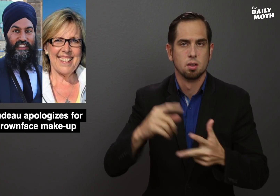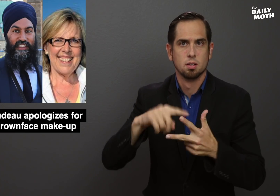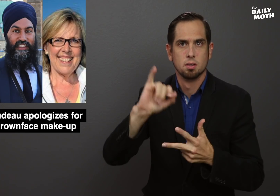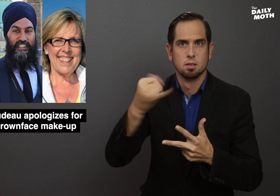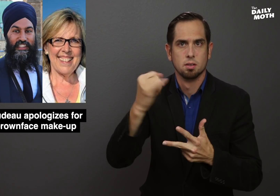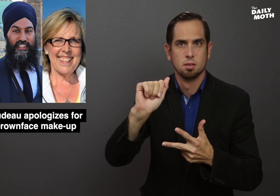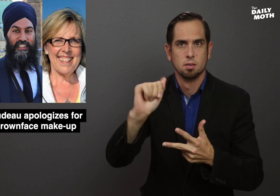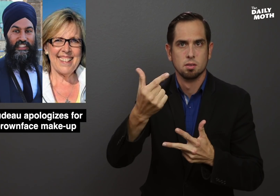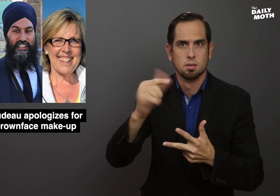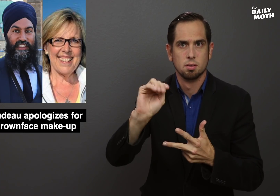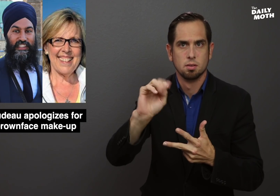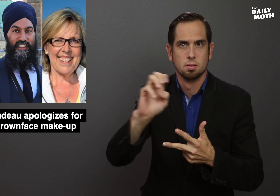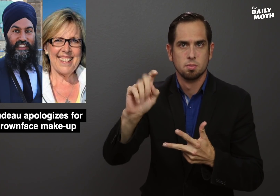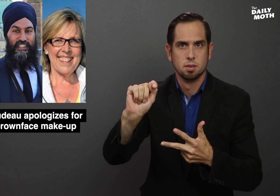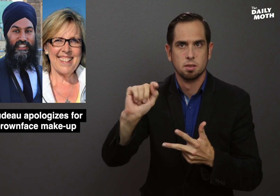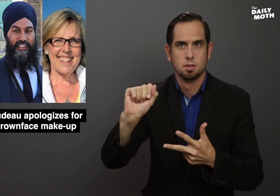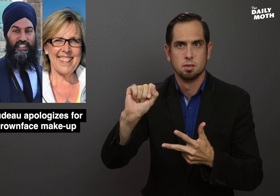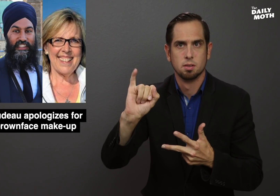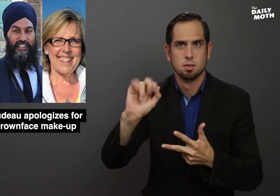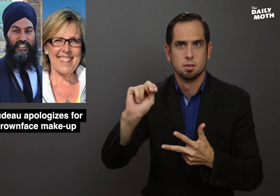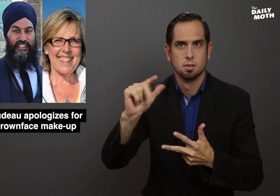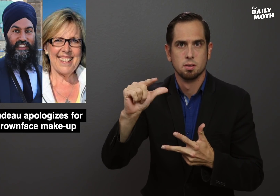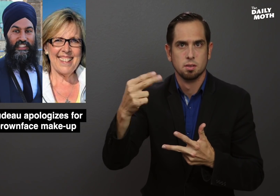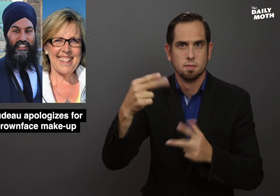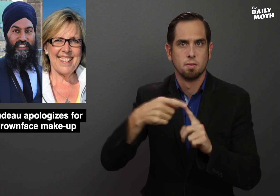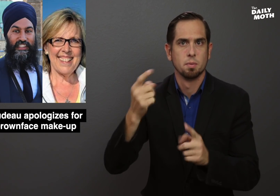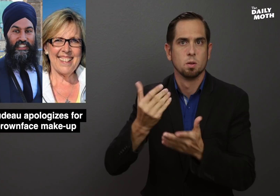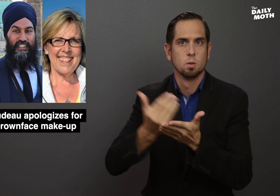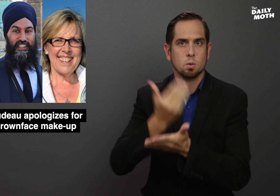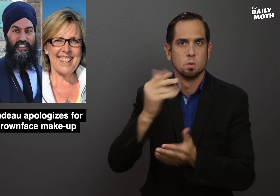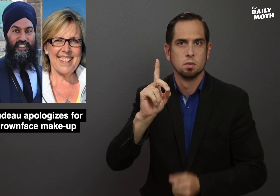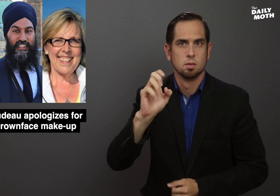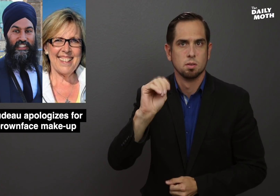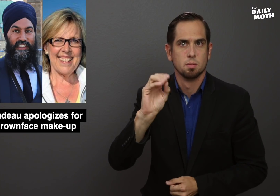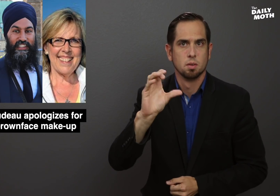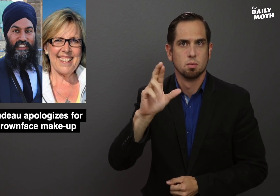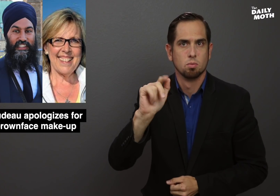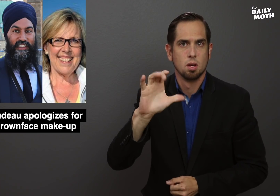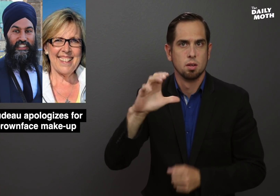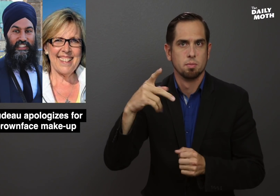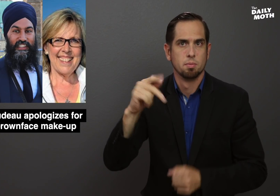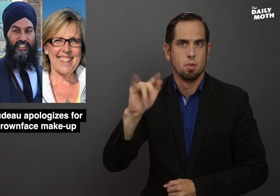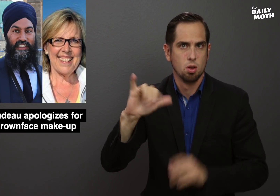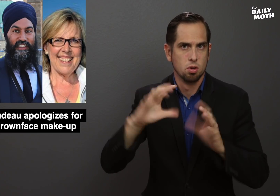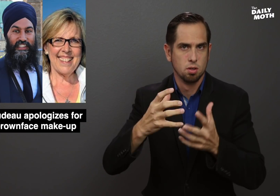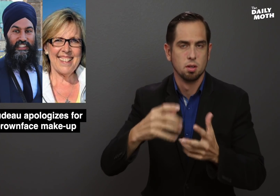Jagmeet Singh from the New Democratic Party,